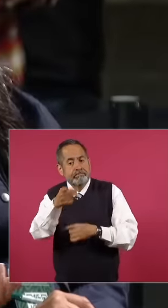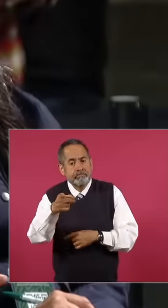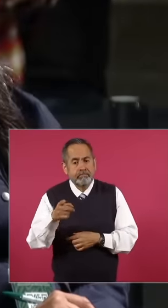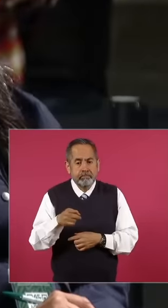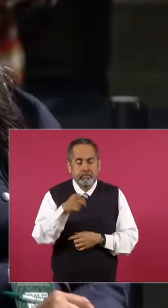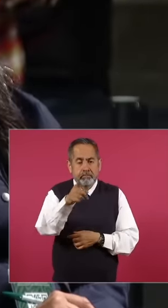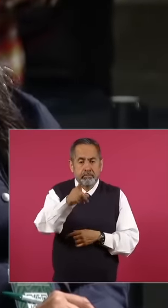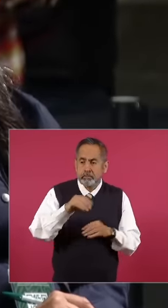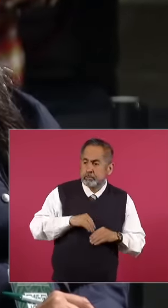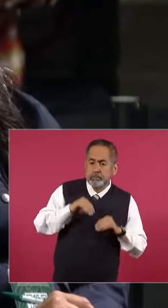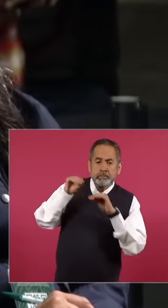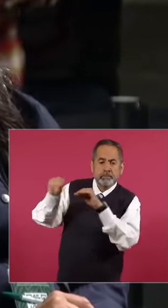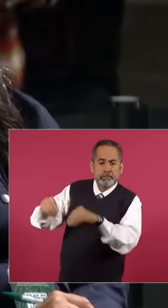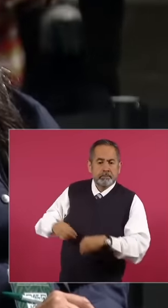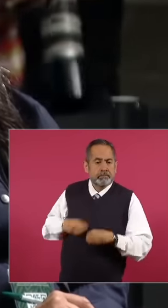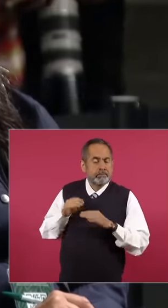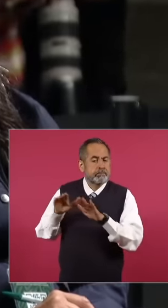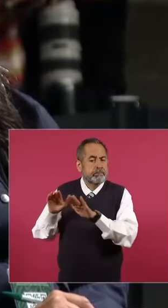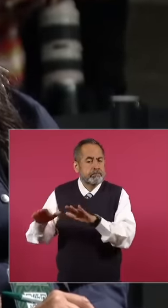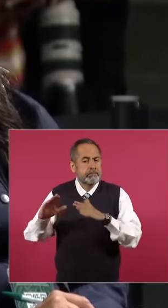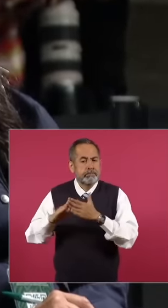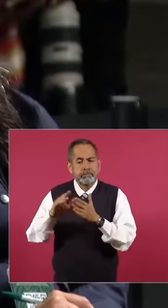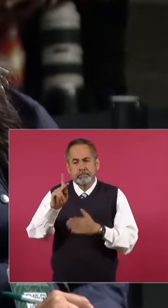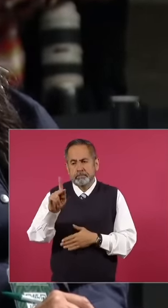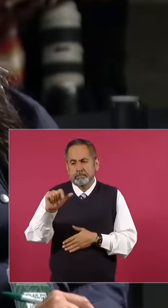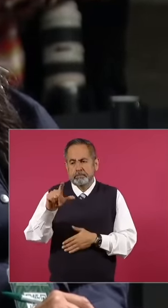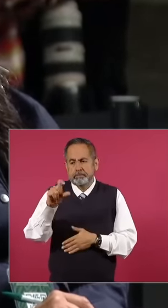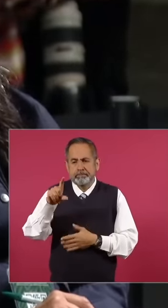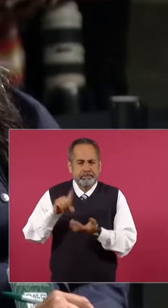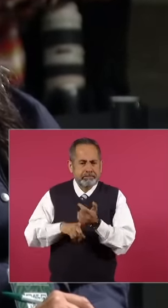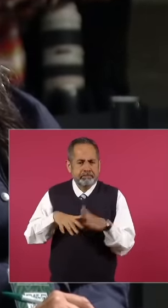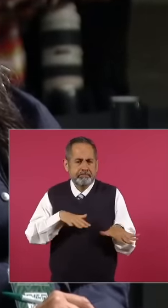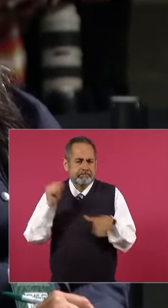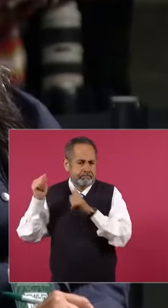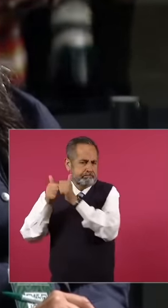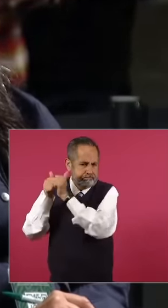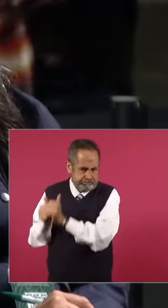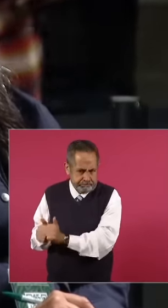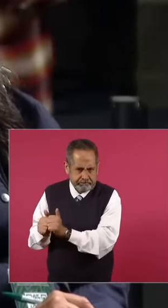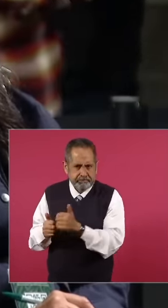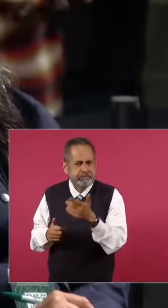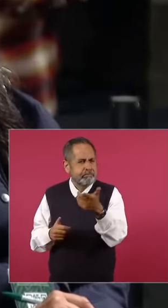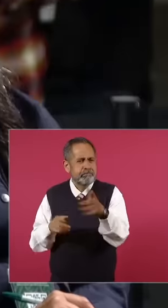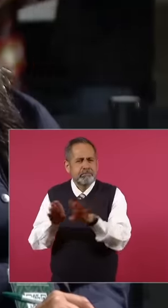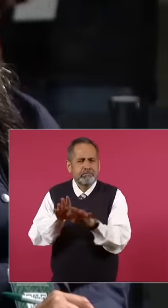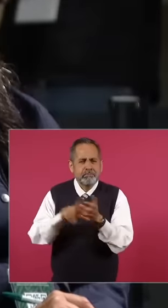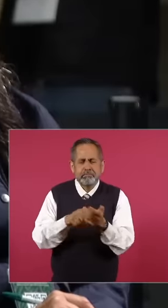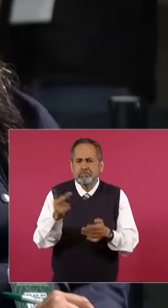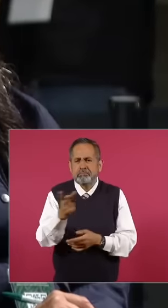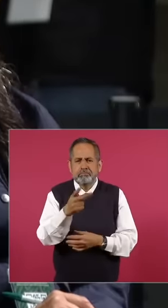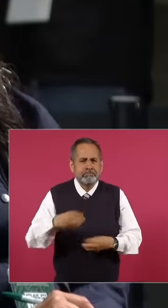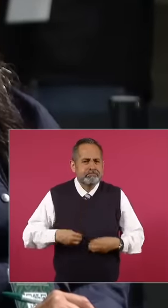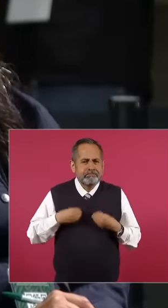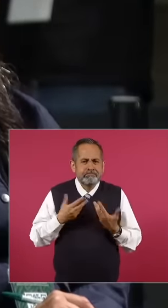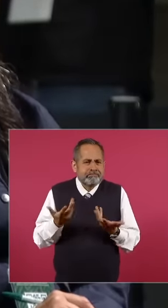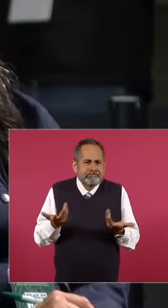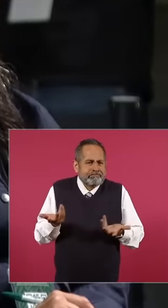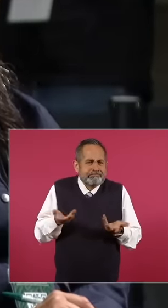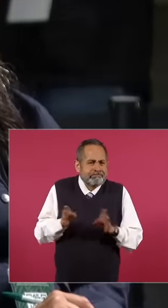on the Palenque farm retired no how what is this system like how are they organizing it especially